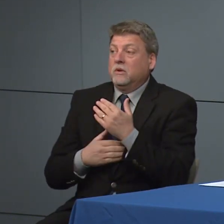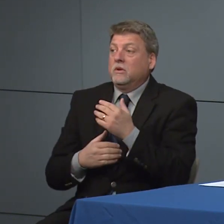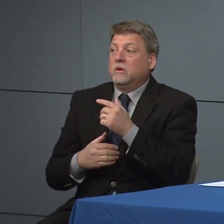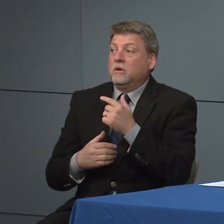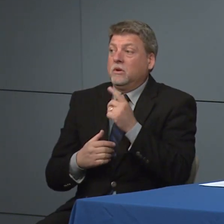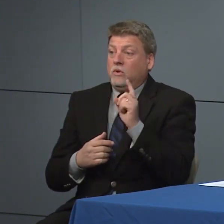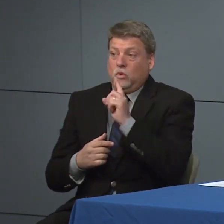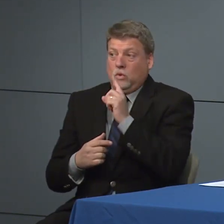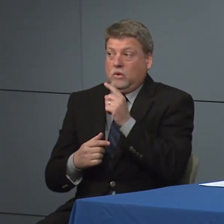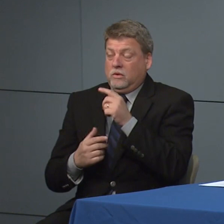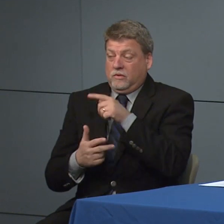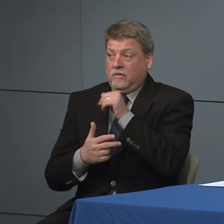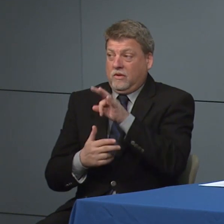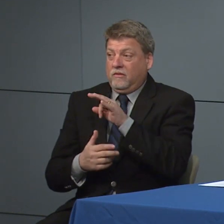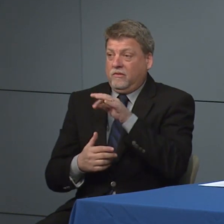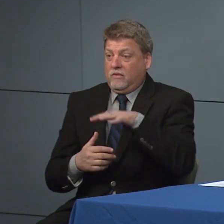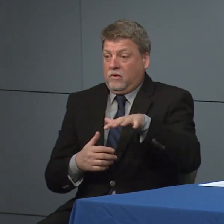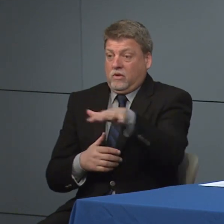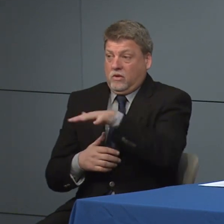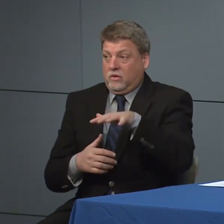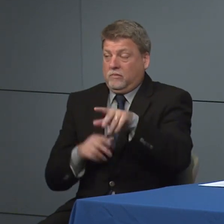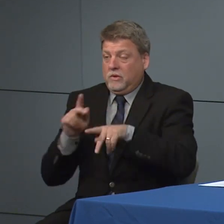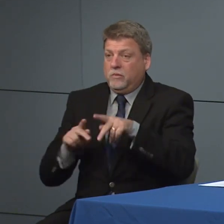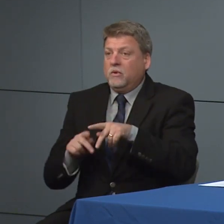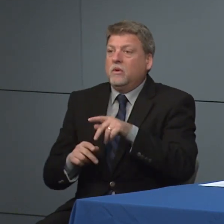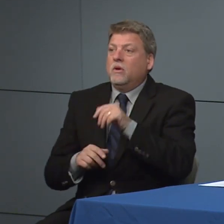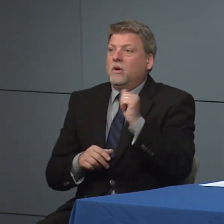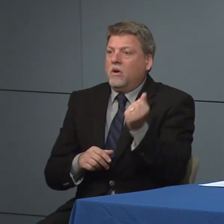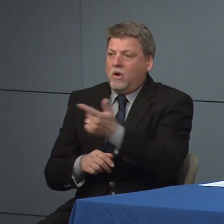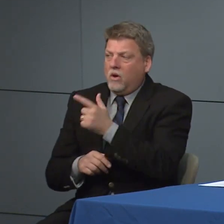clinical information. Everybody has had either a contact with